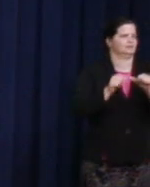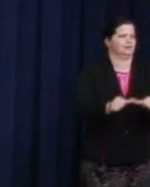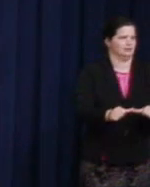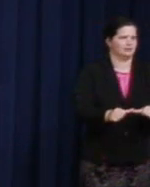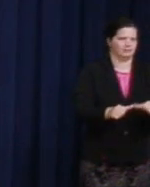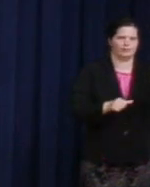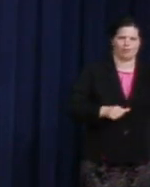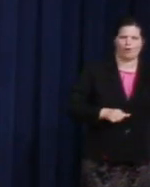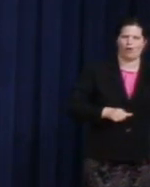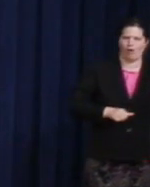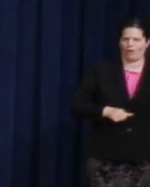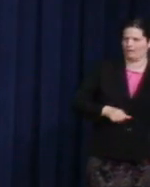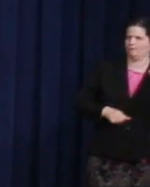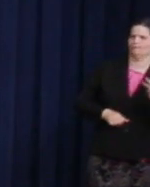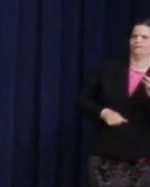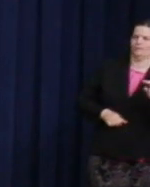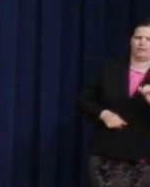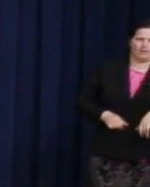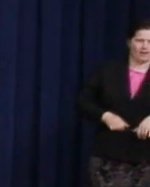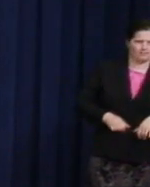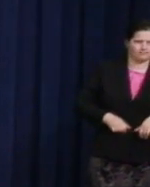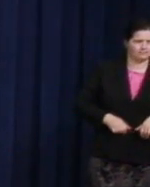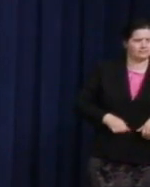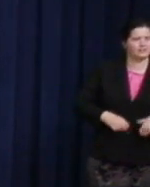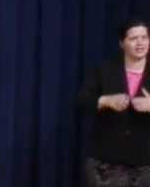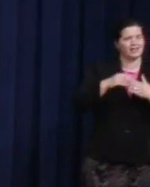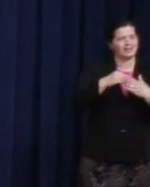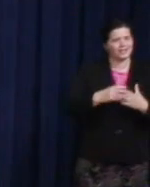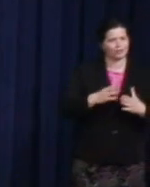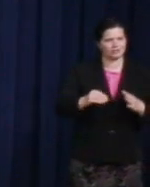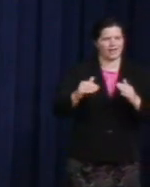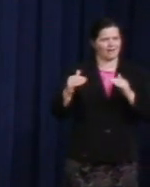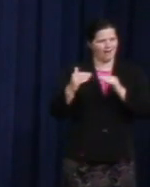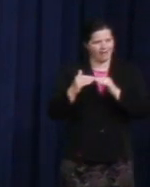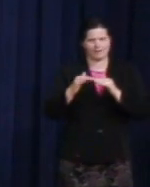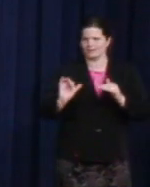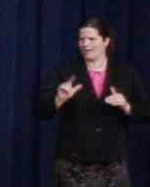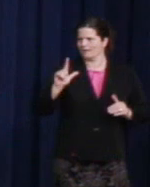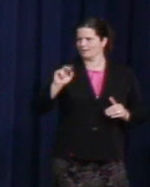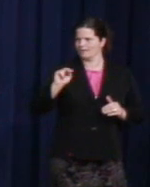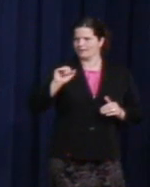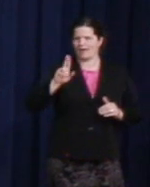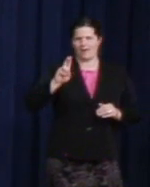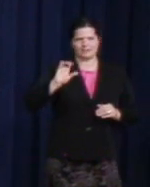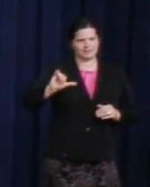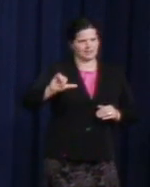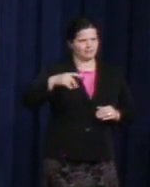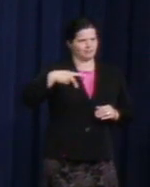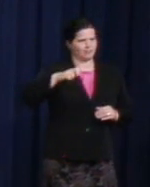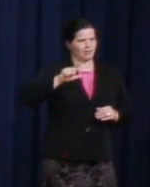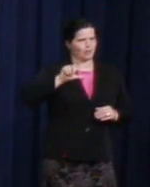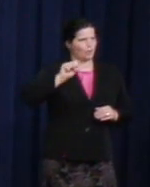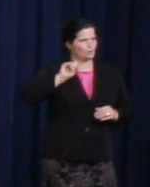Leaders and allies like Nancy Pelosi, who has led LGBT inclusion for as long as we can remember,